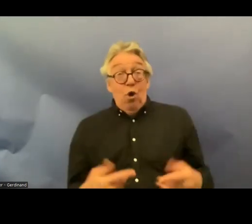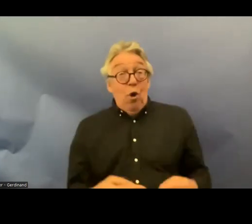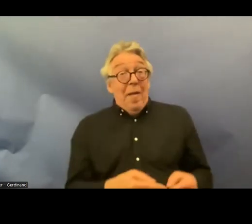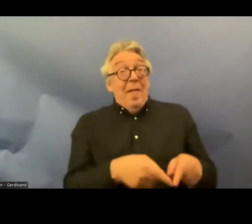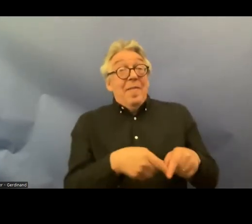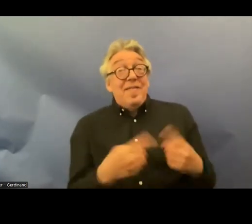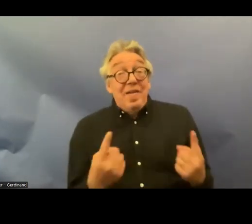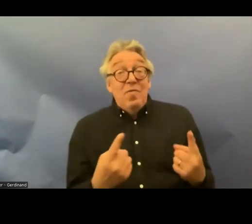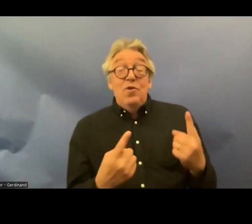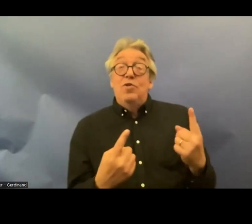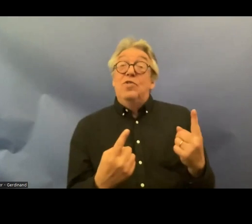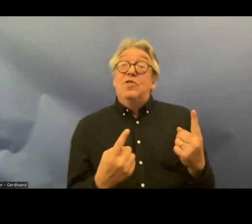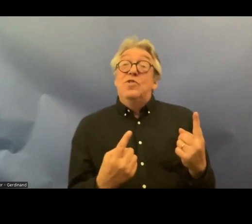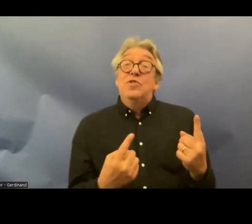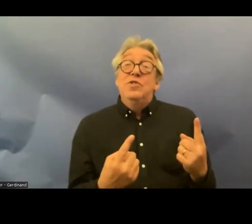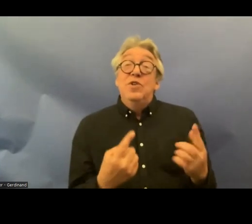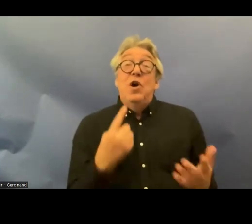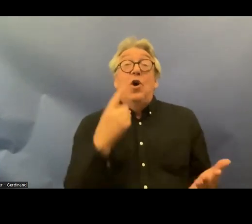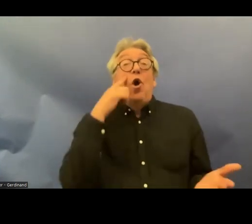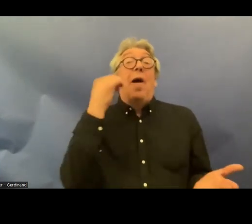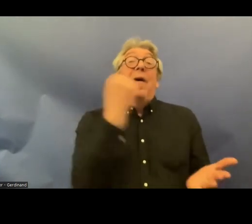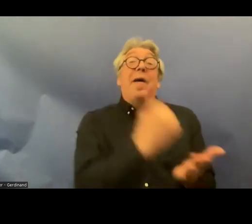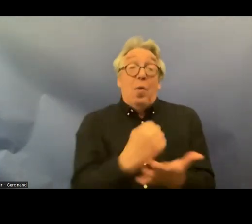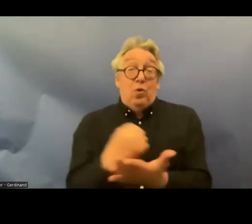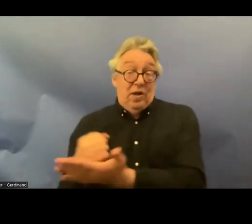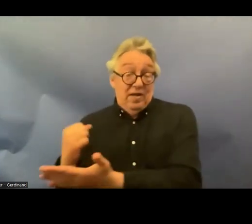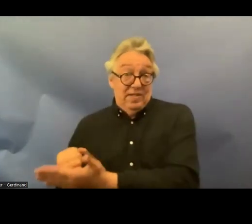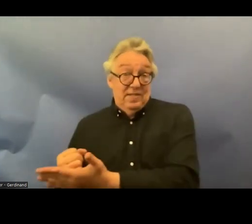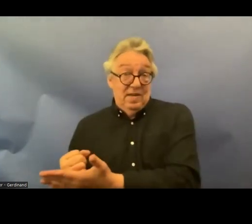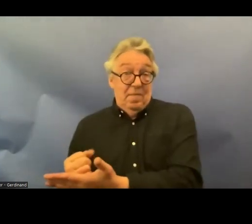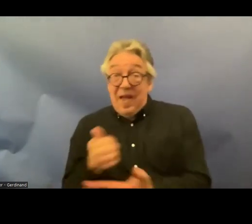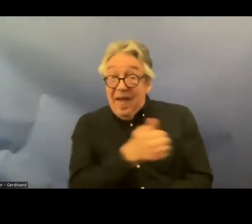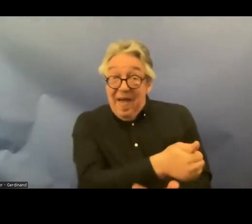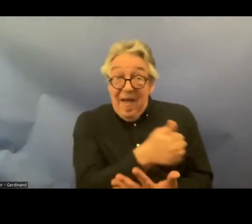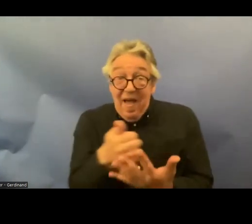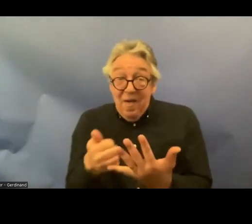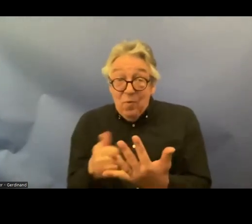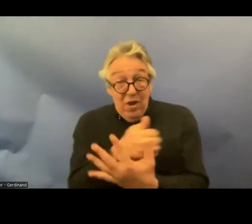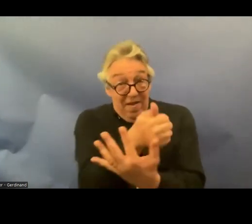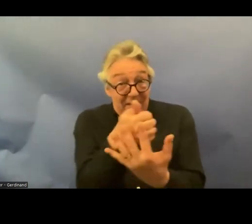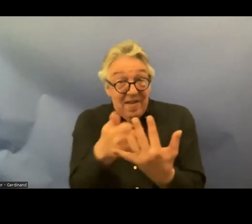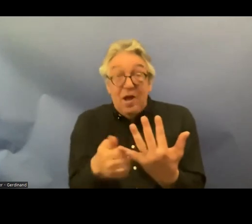structured guarantees that each of them needs different needs to be incorporated